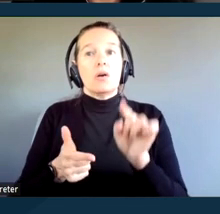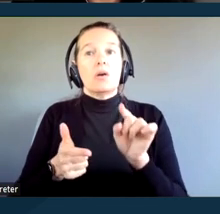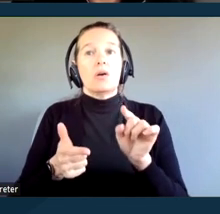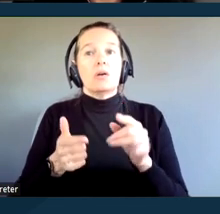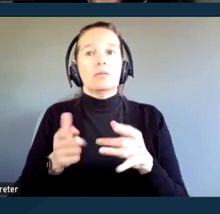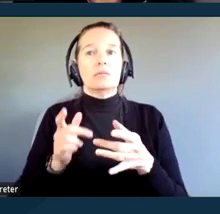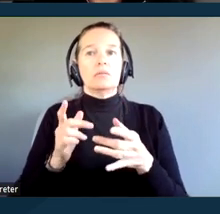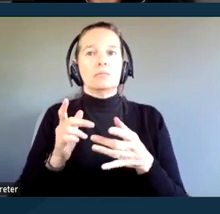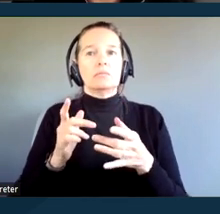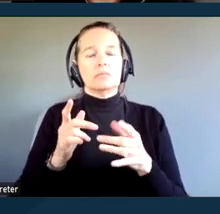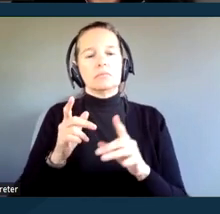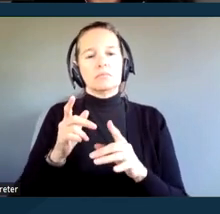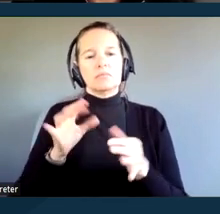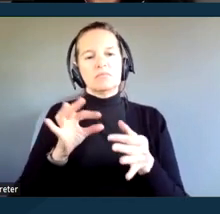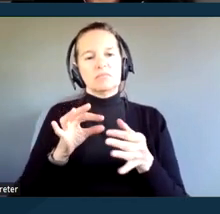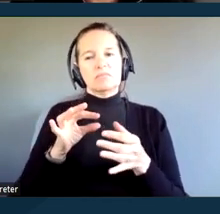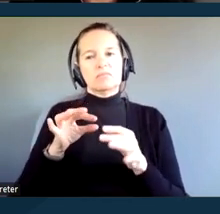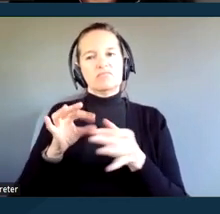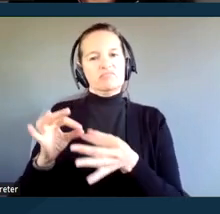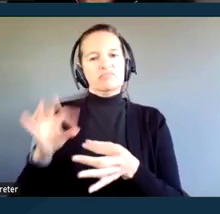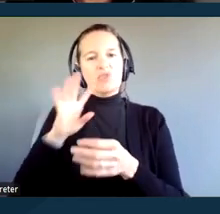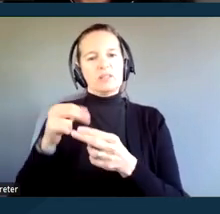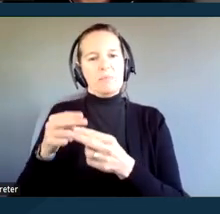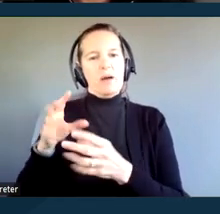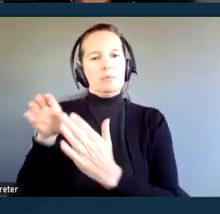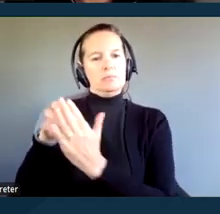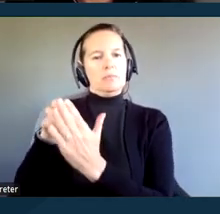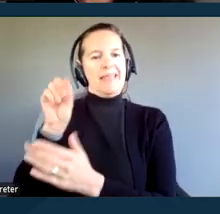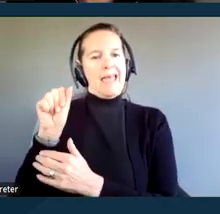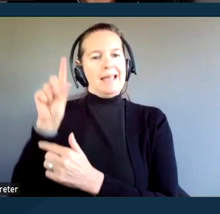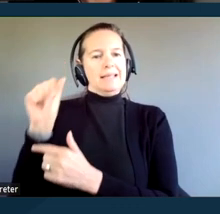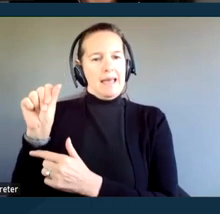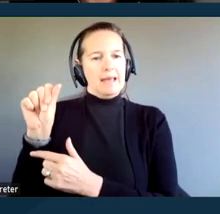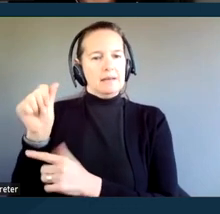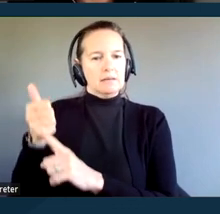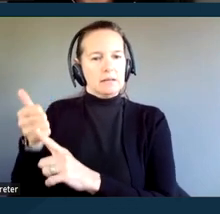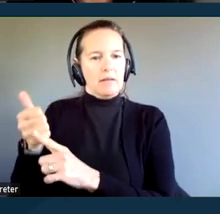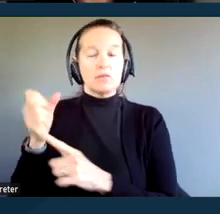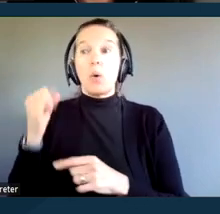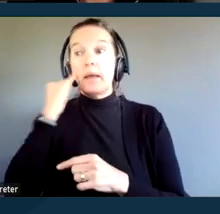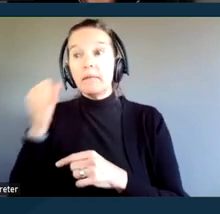and prohibitions contained in the ADA. So if you have a violation of the ADA,